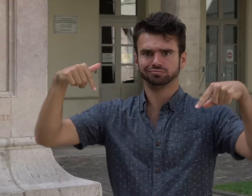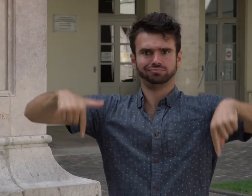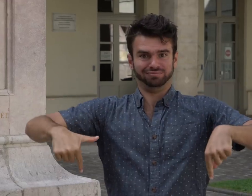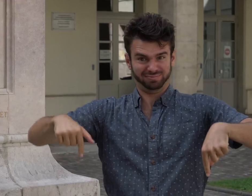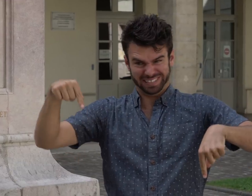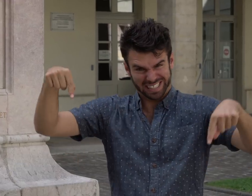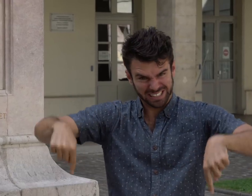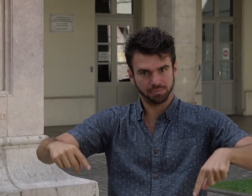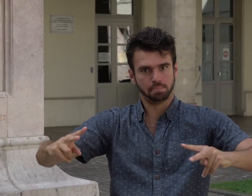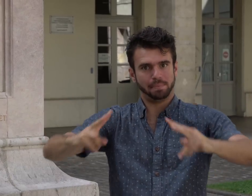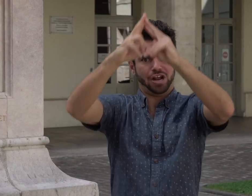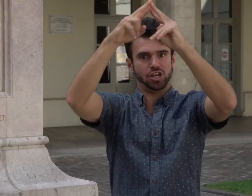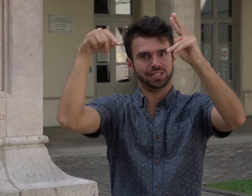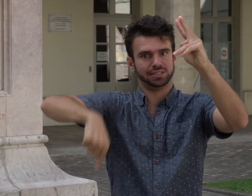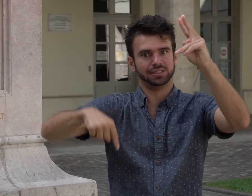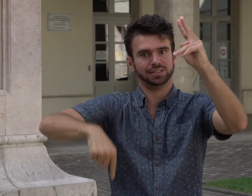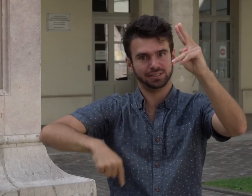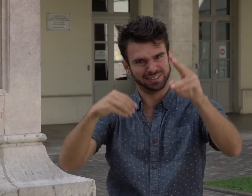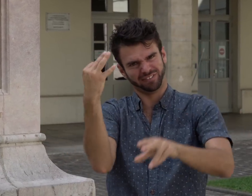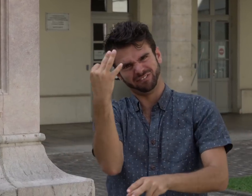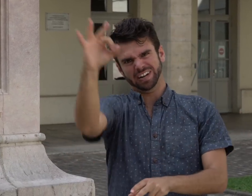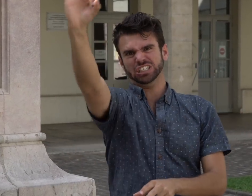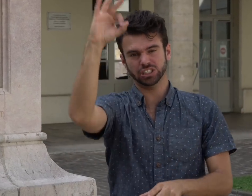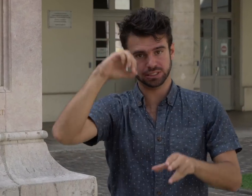It's located in Paris, France.